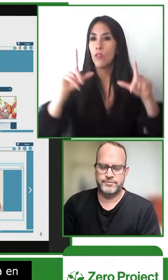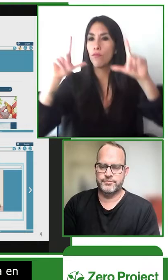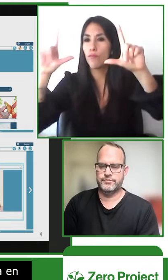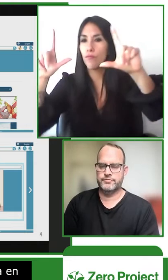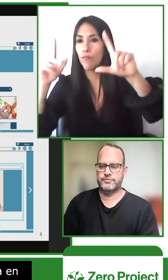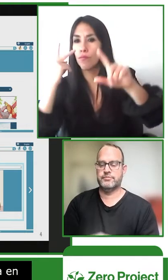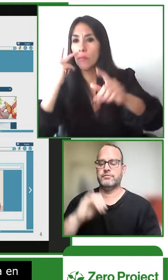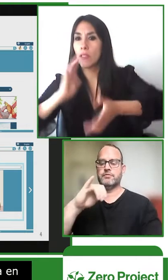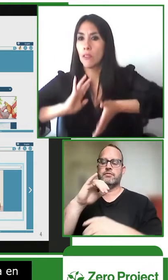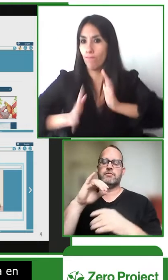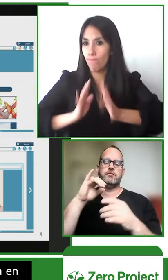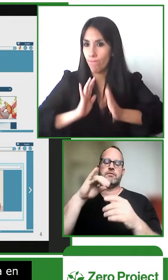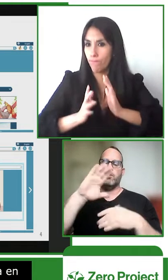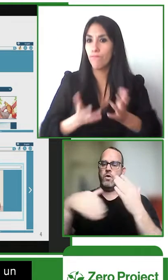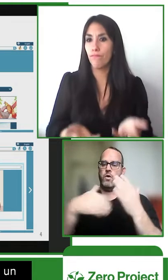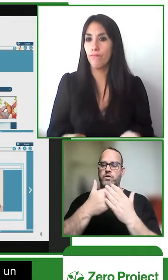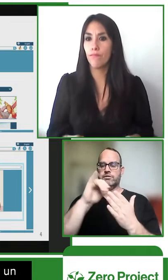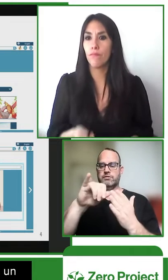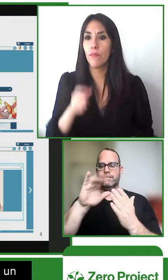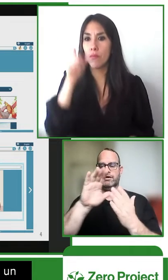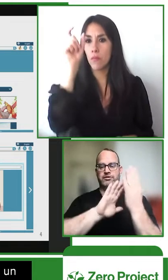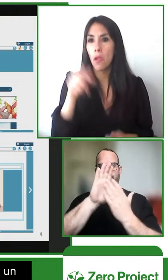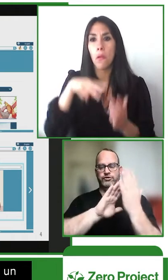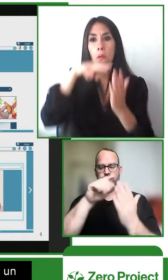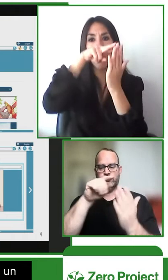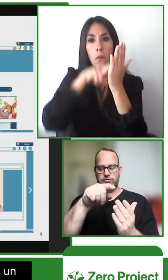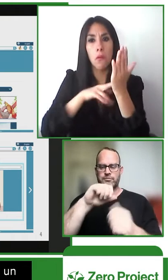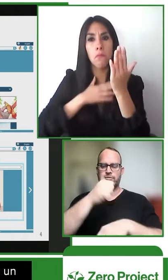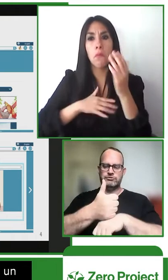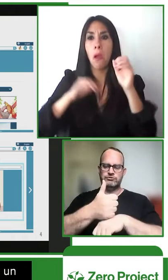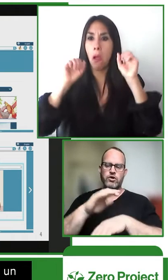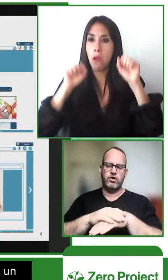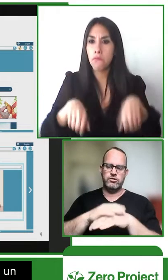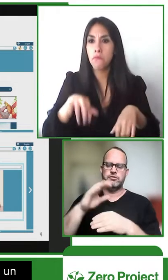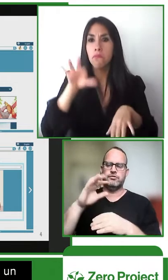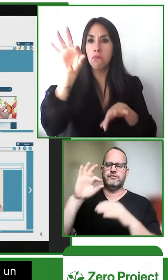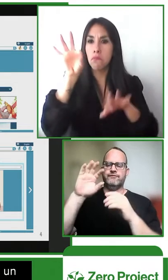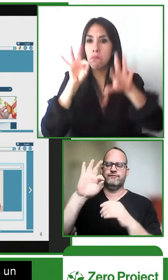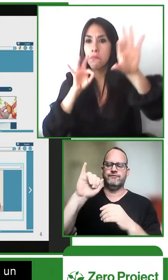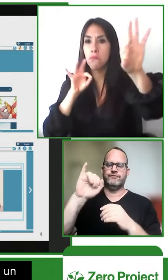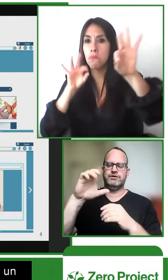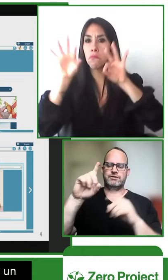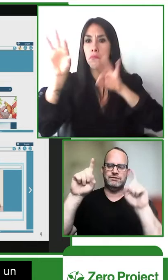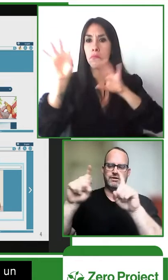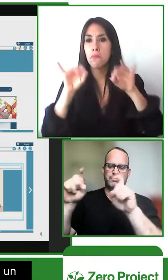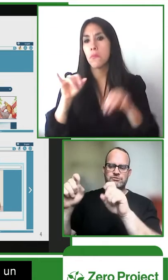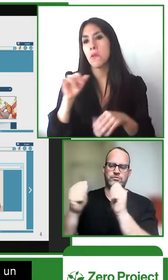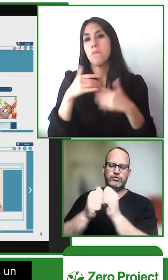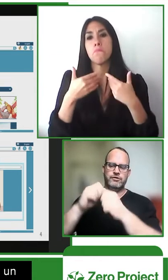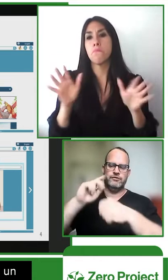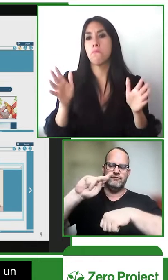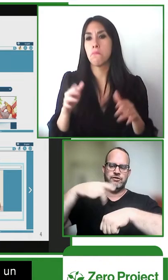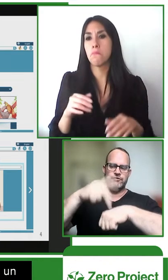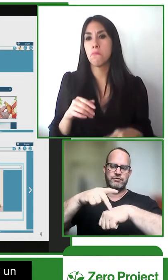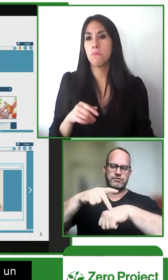they prefer to view the story in and then in that interface